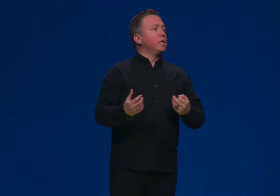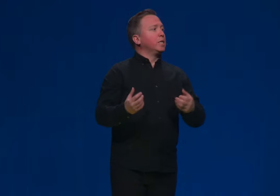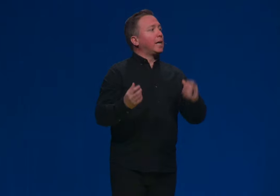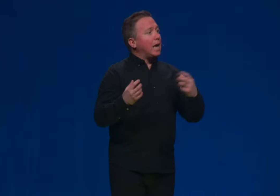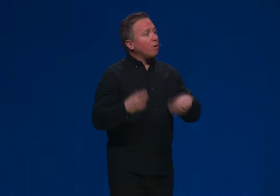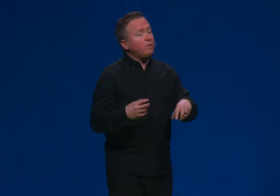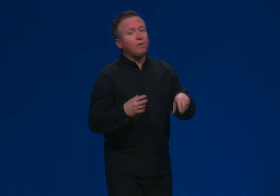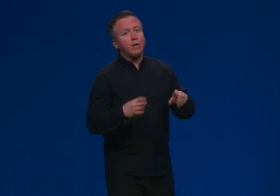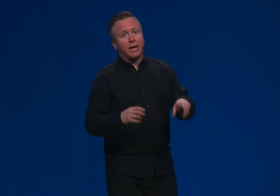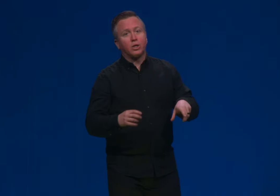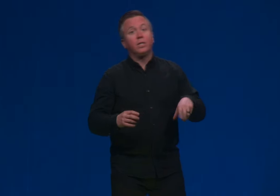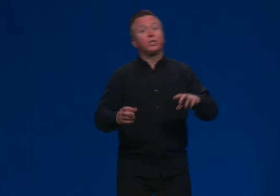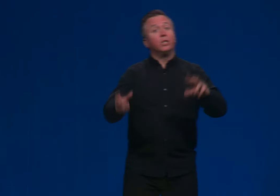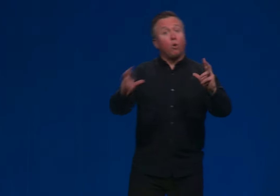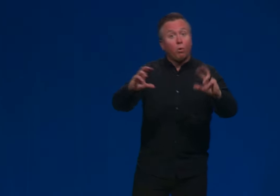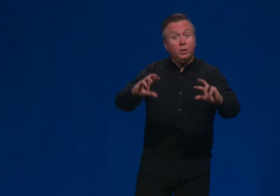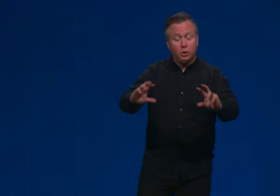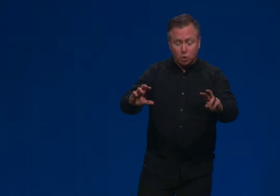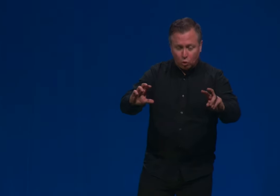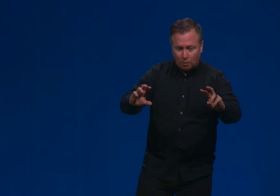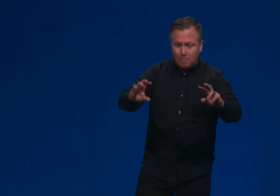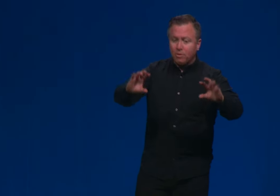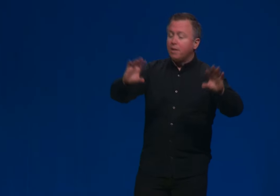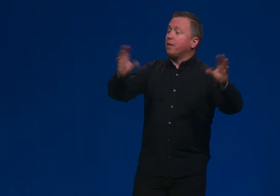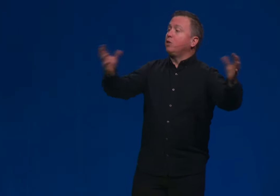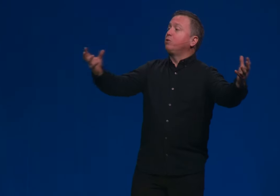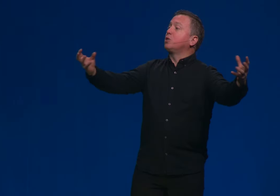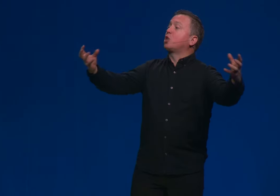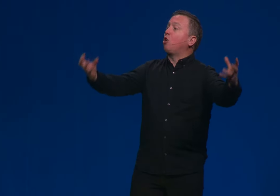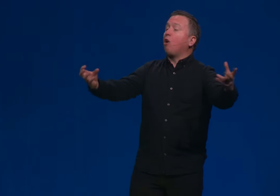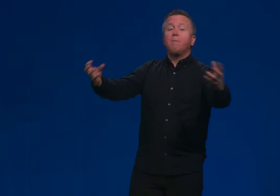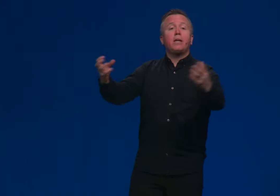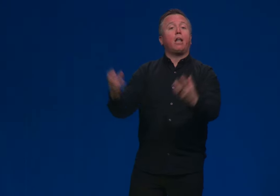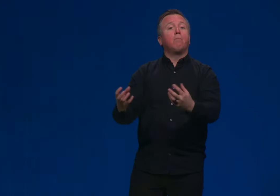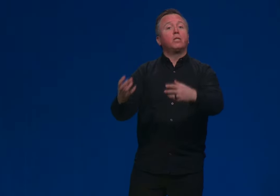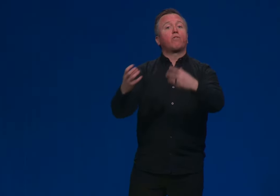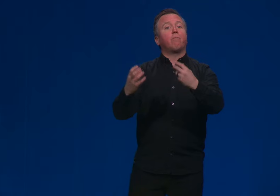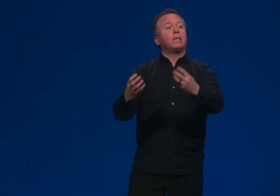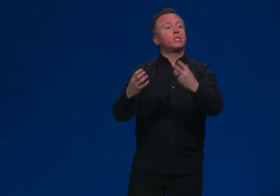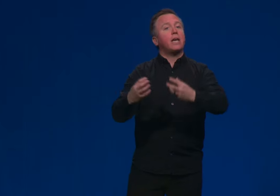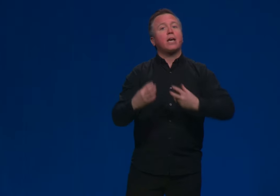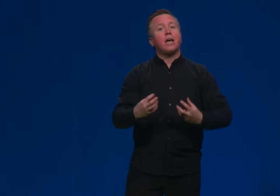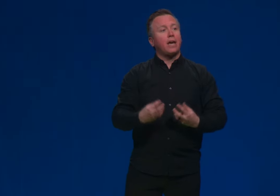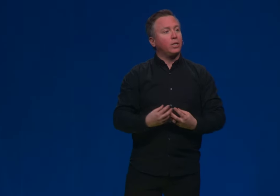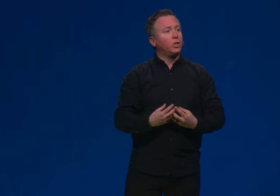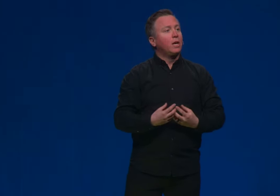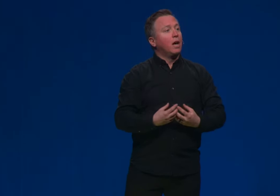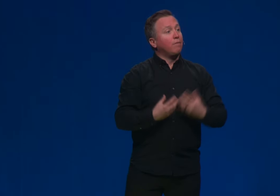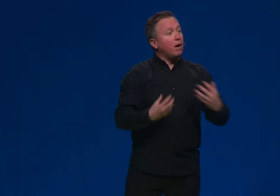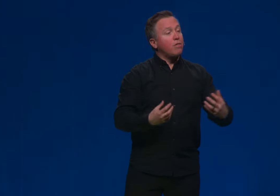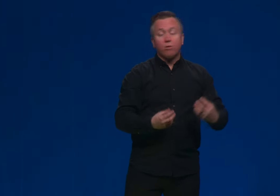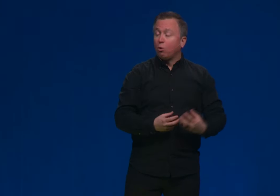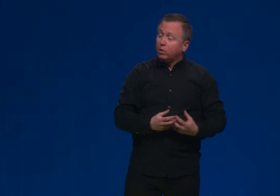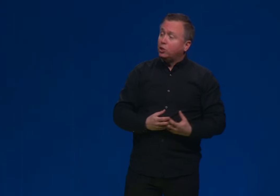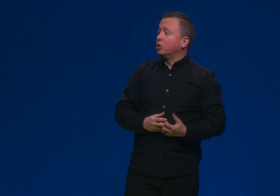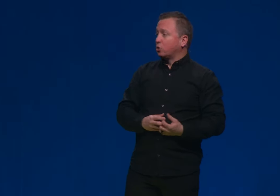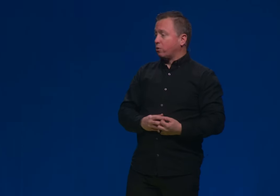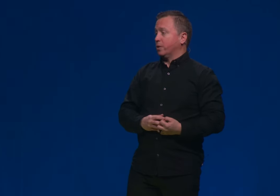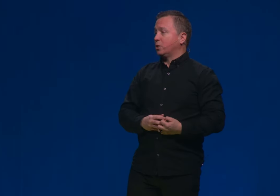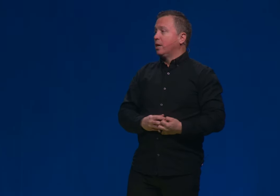It's an account of creation. It's an origin story that uses common elements from its day and age of other origin stories.